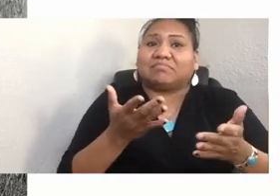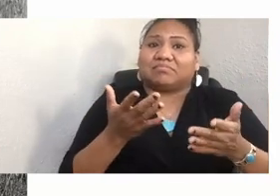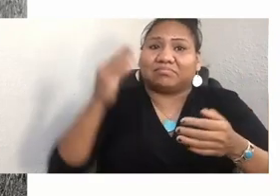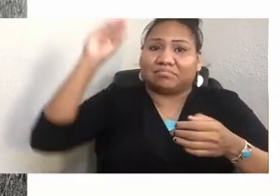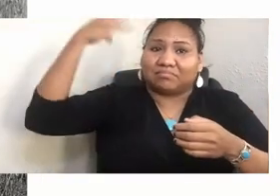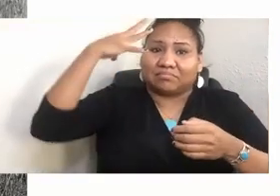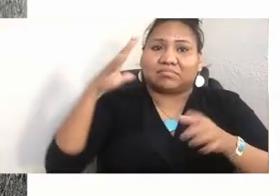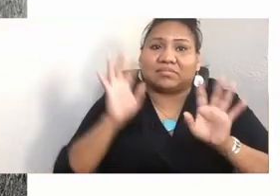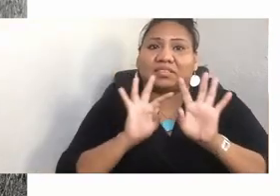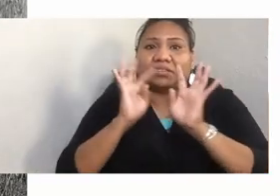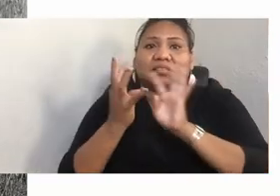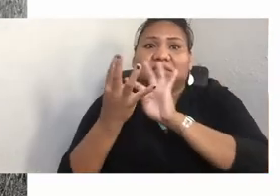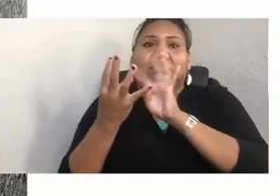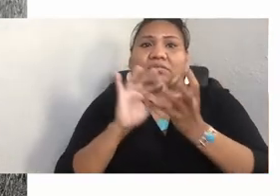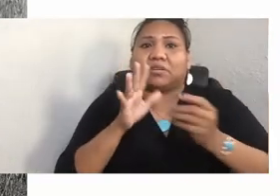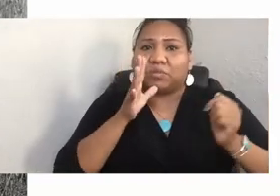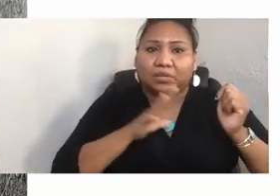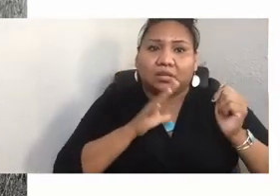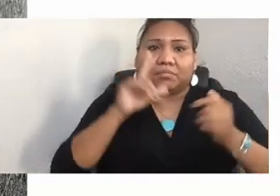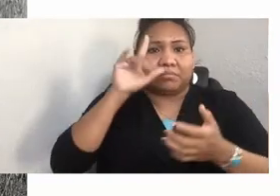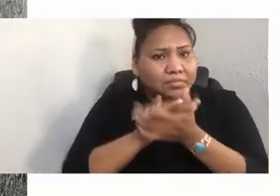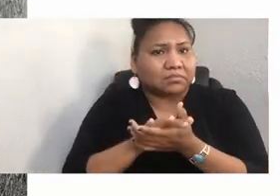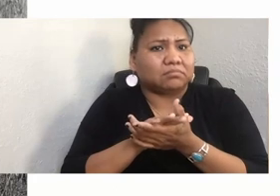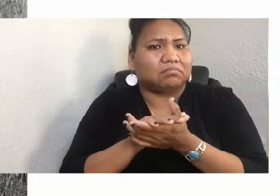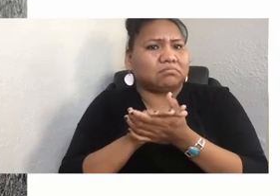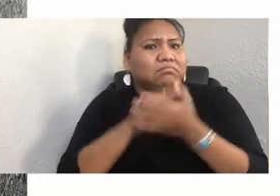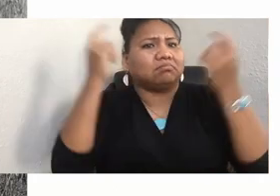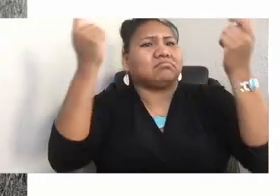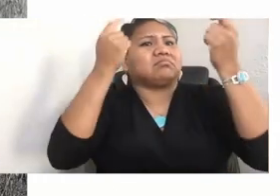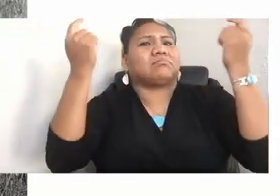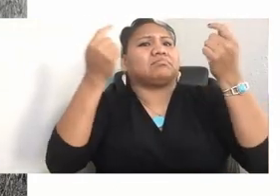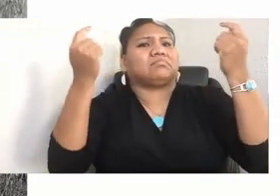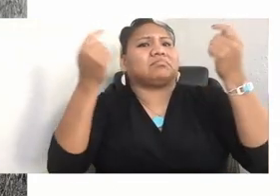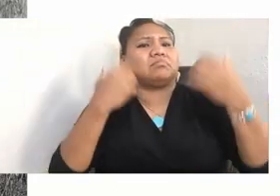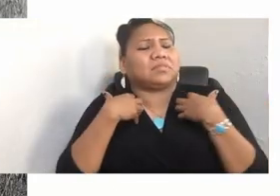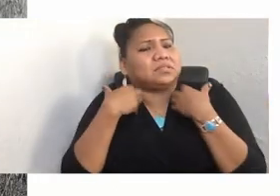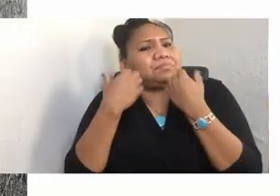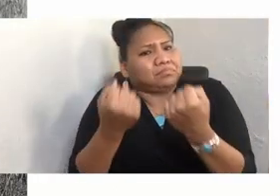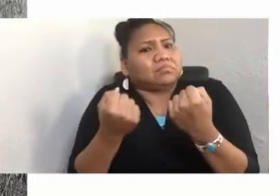that ceremonies heal the people and they heal the land.